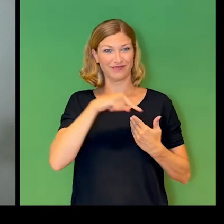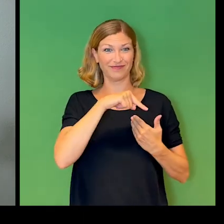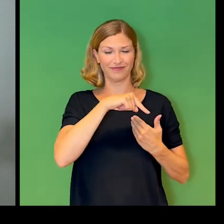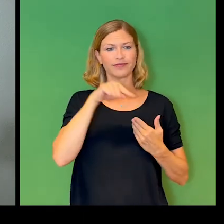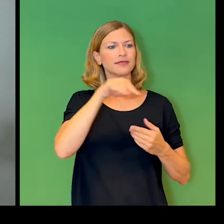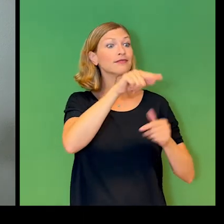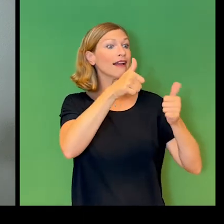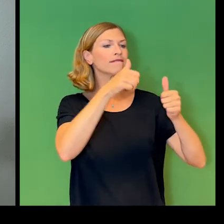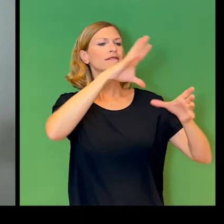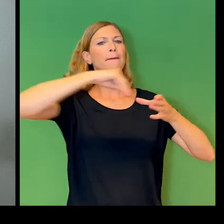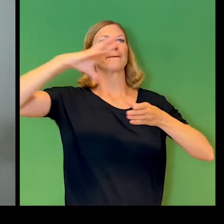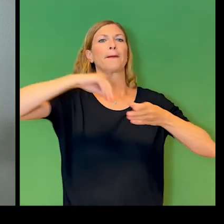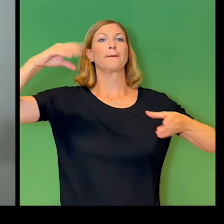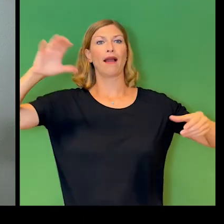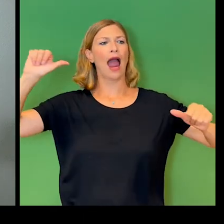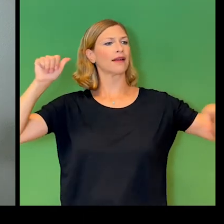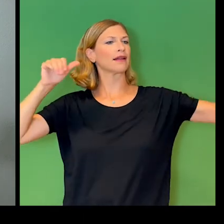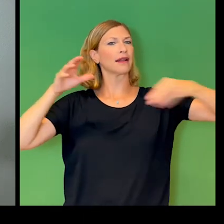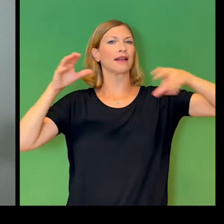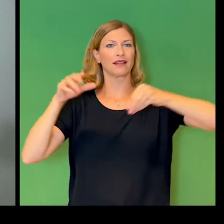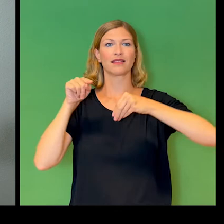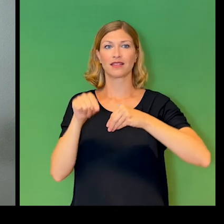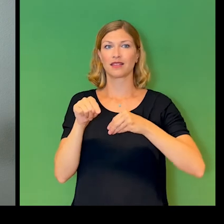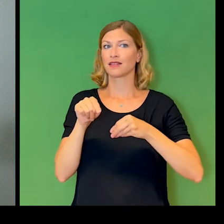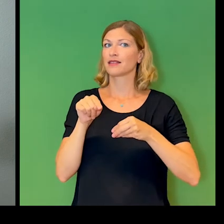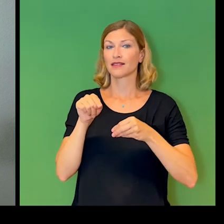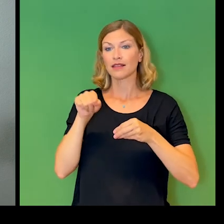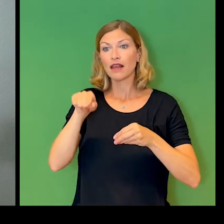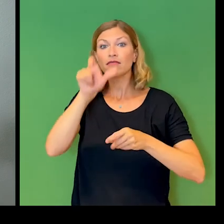and the use of artificial intelligence to screen candidates for employment.